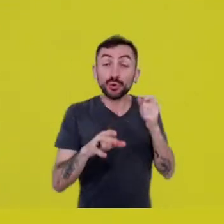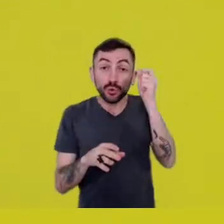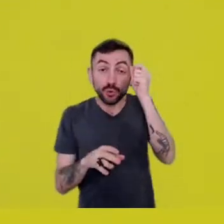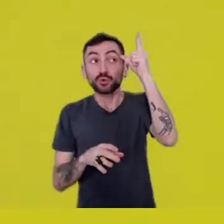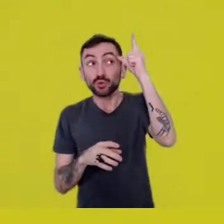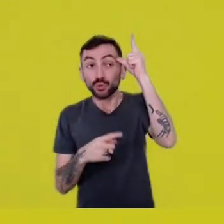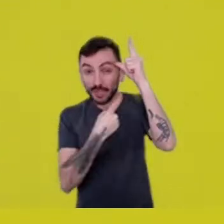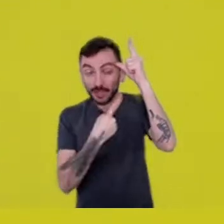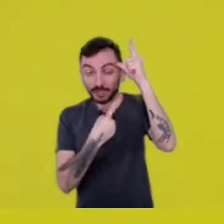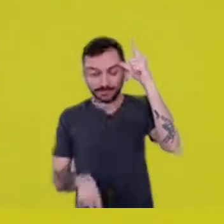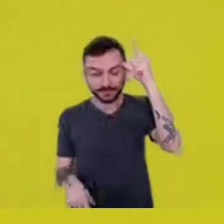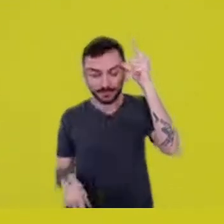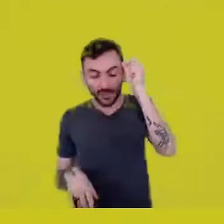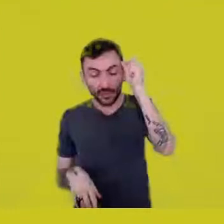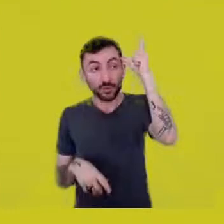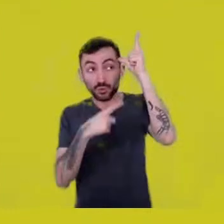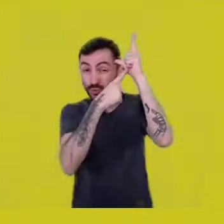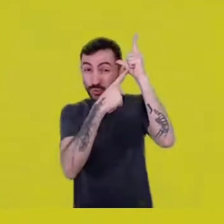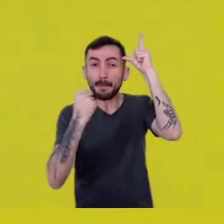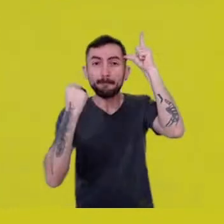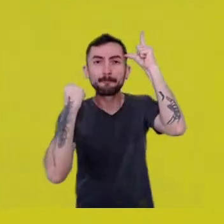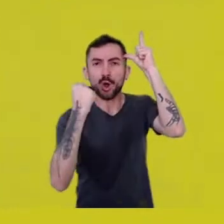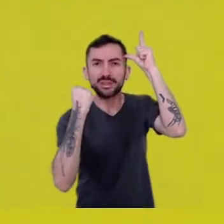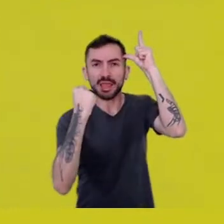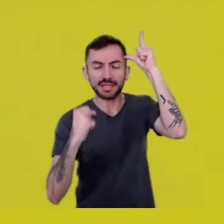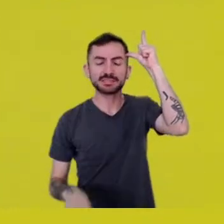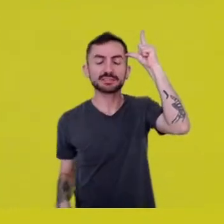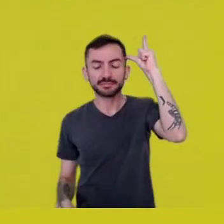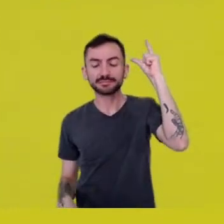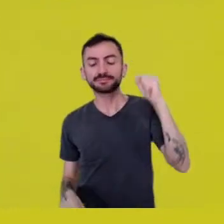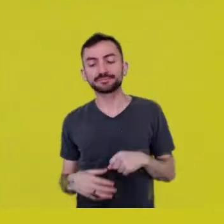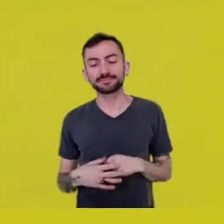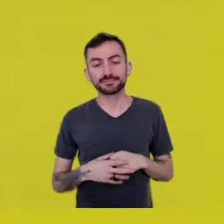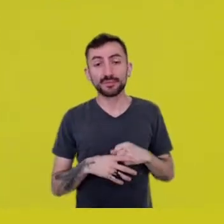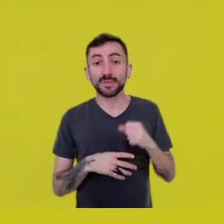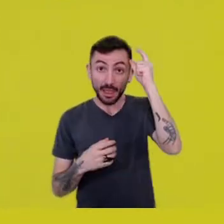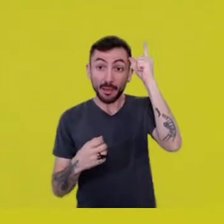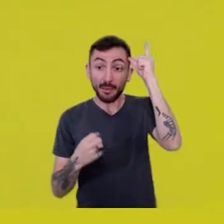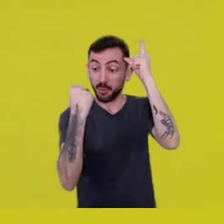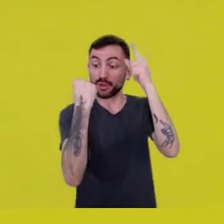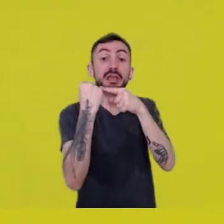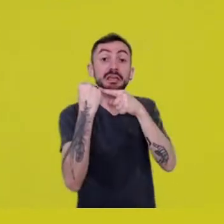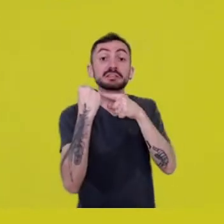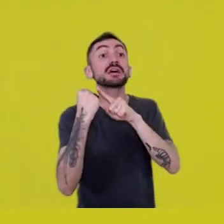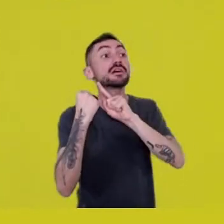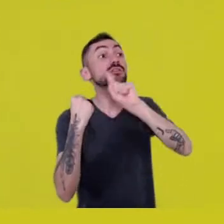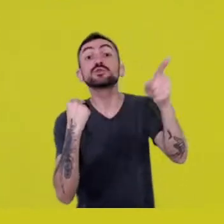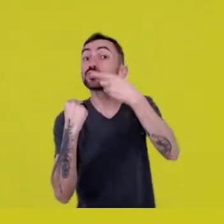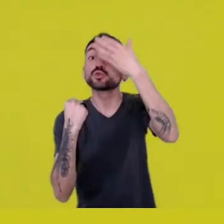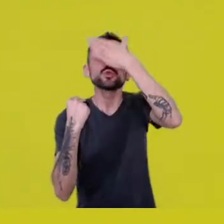has this invisible power of animating us from within.